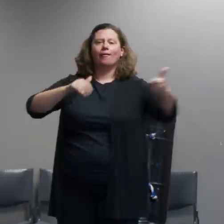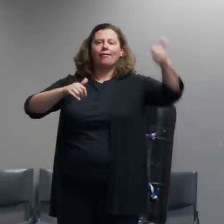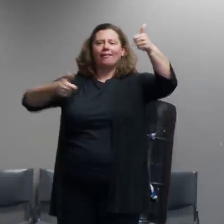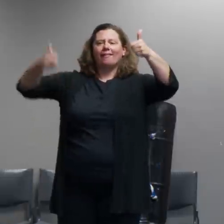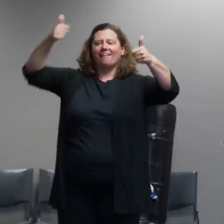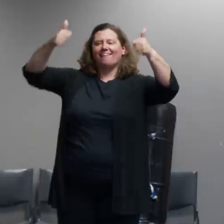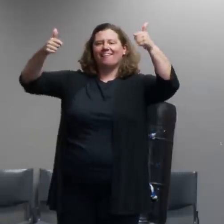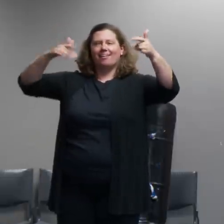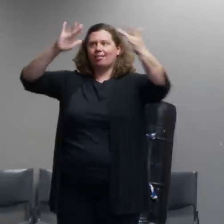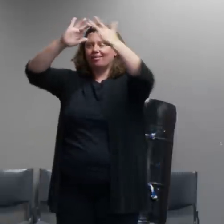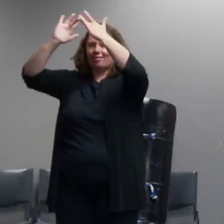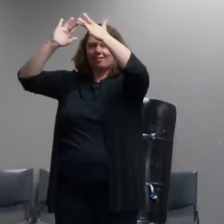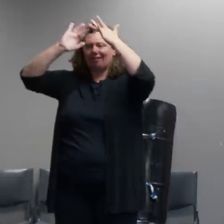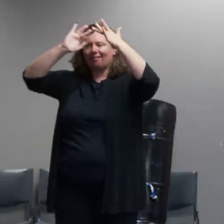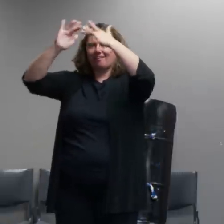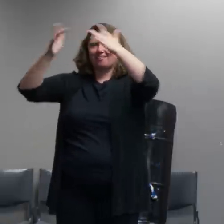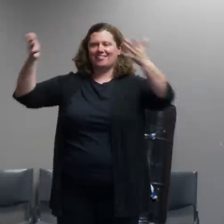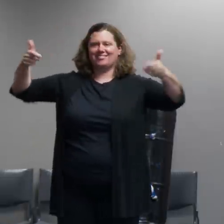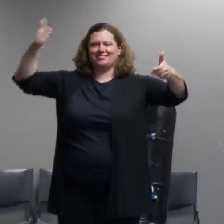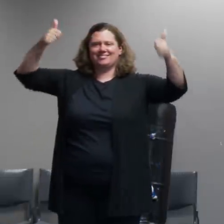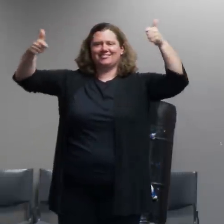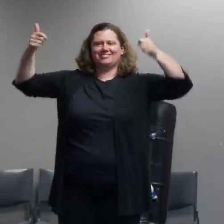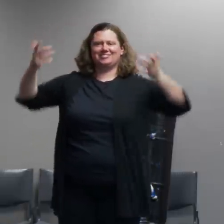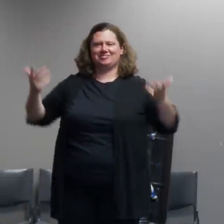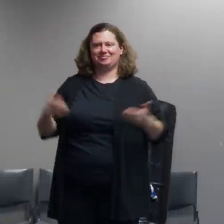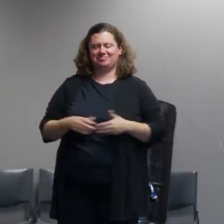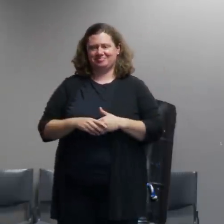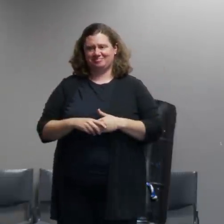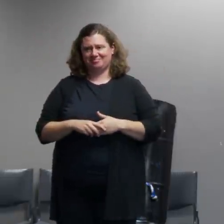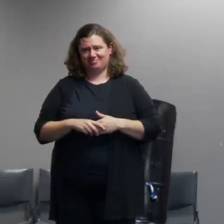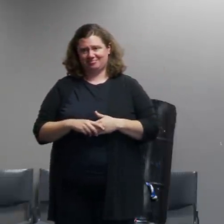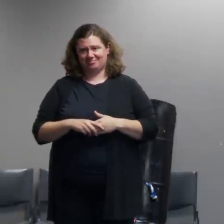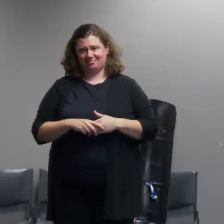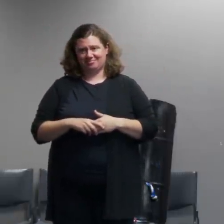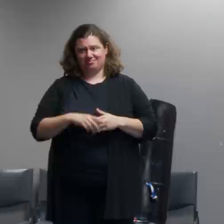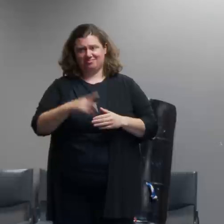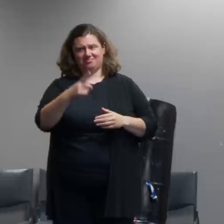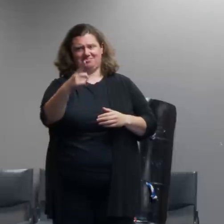operations like this are not coordinated and i have a quick follow-up question um